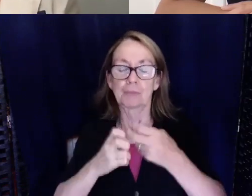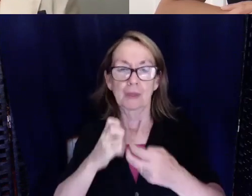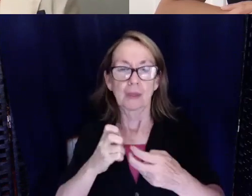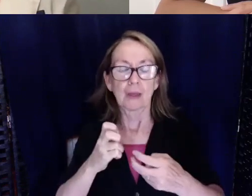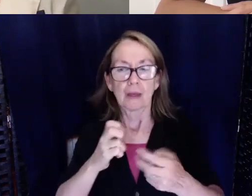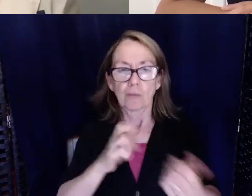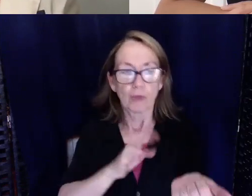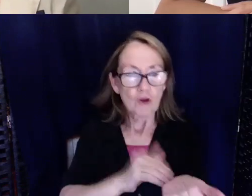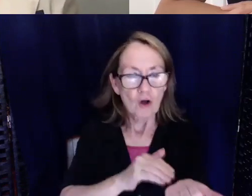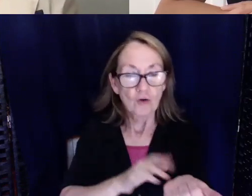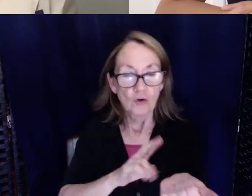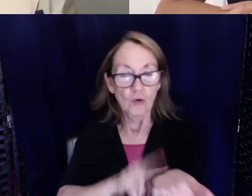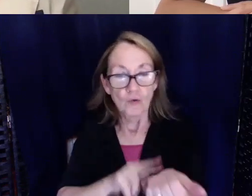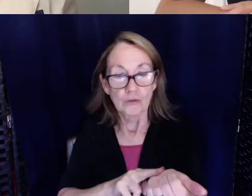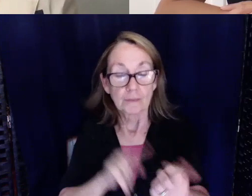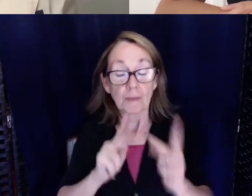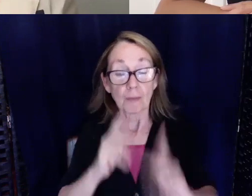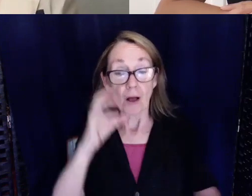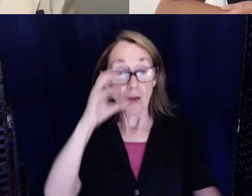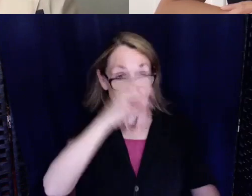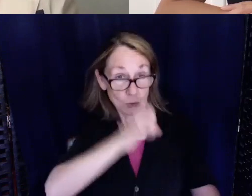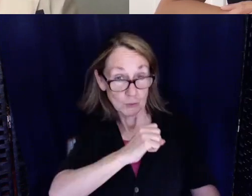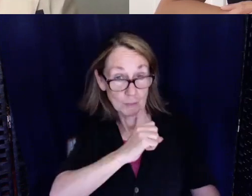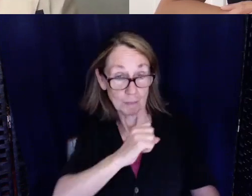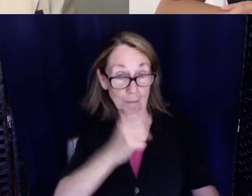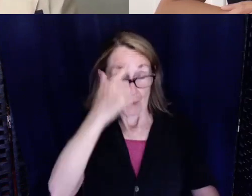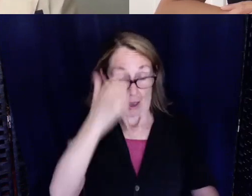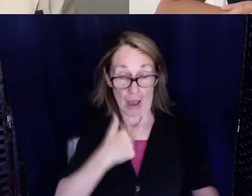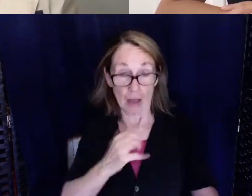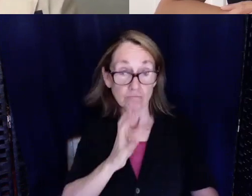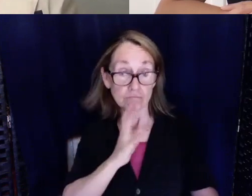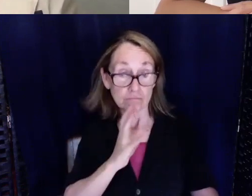other staff who are assuming that we talk and